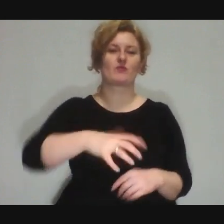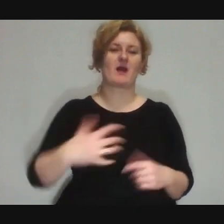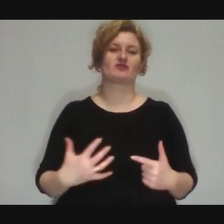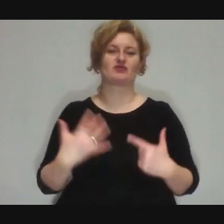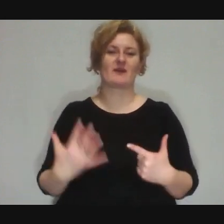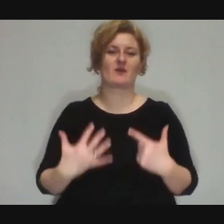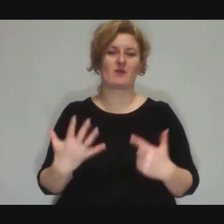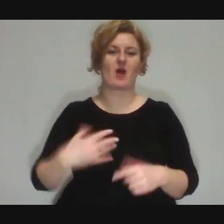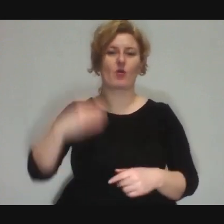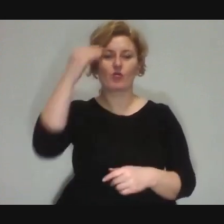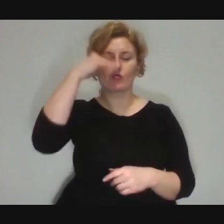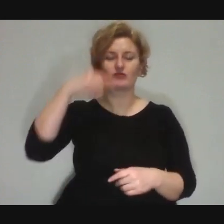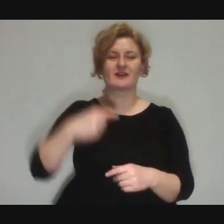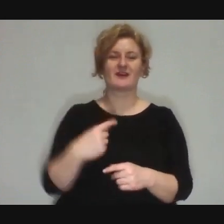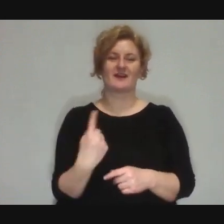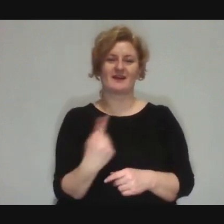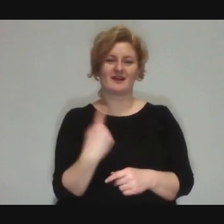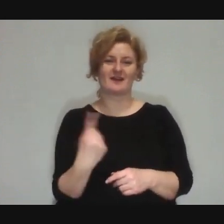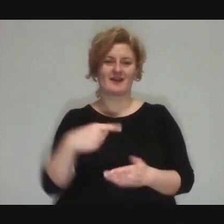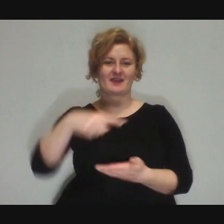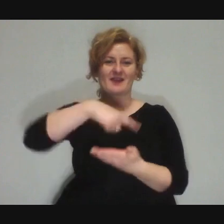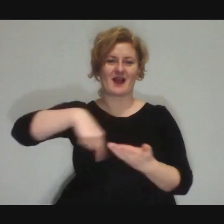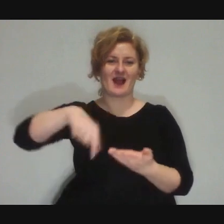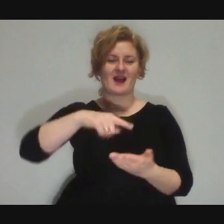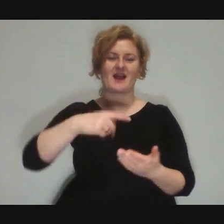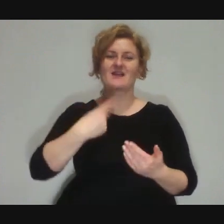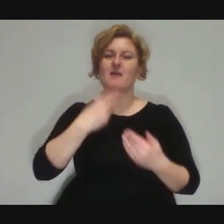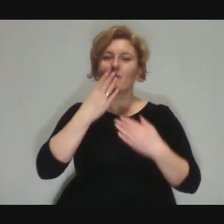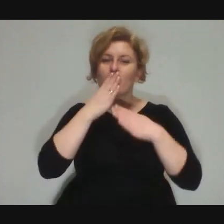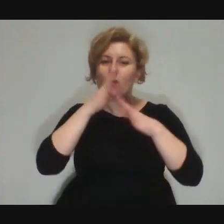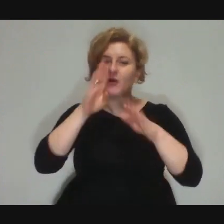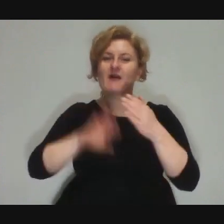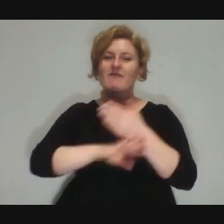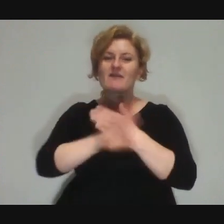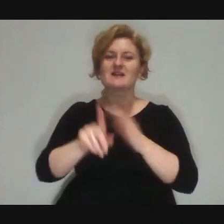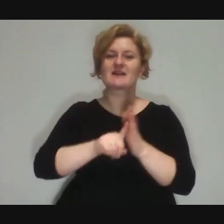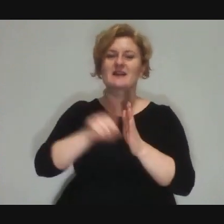It's just friends... Family... Other people who took part in the workshops...